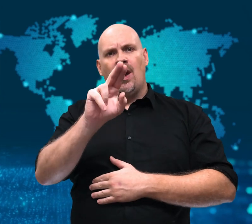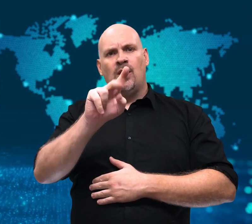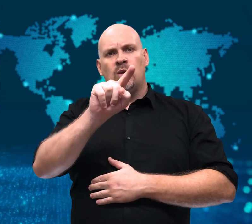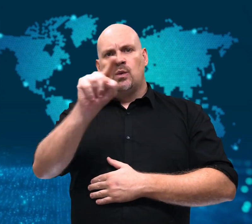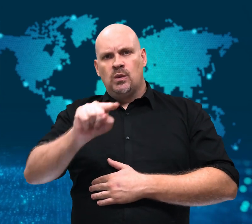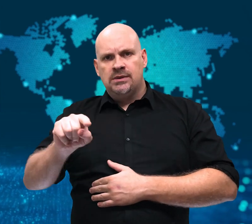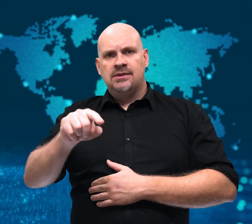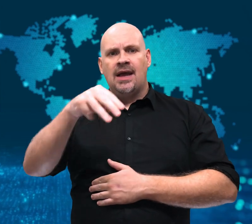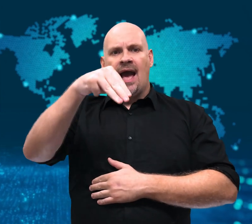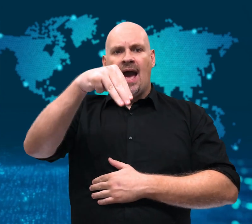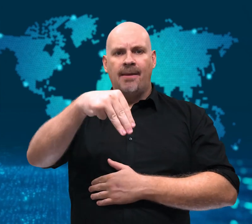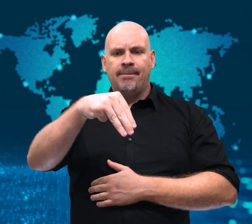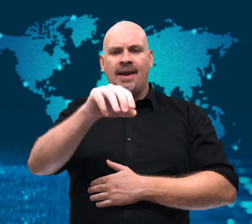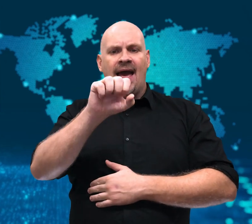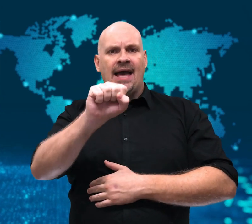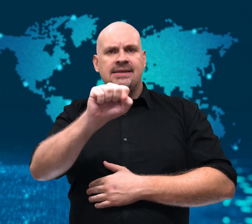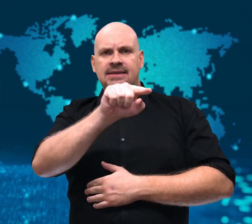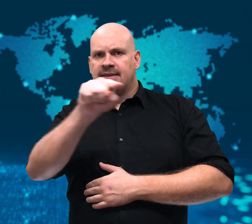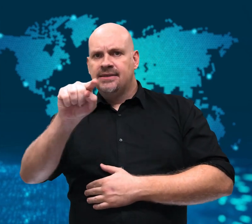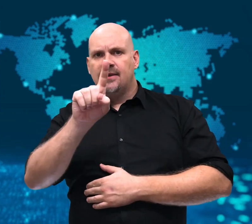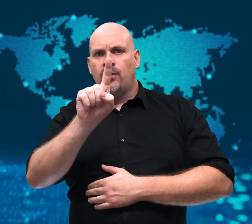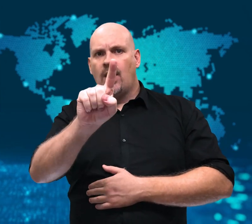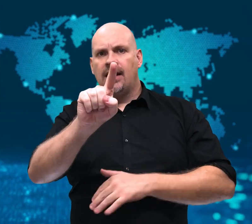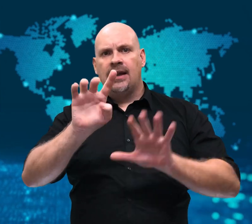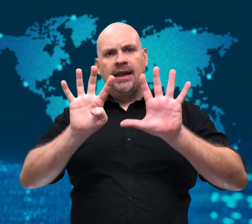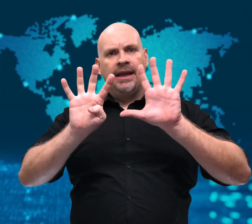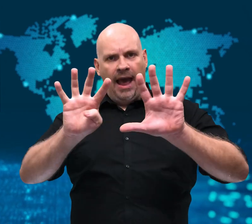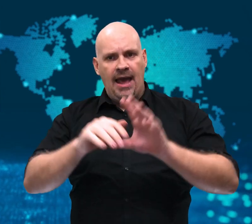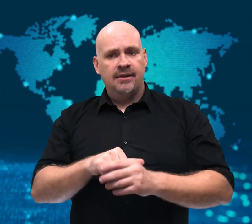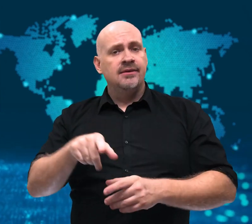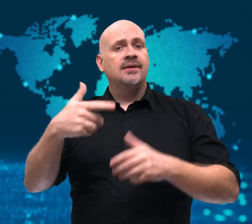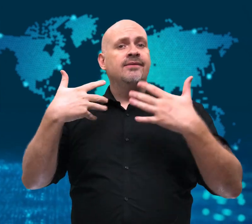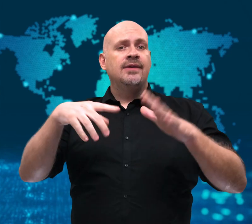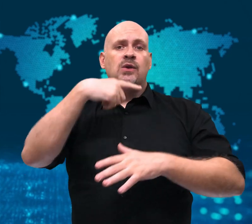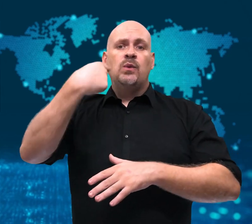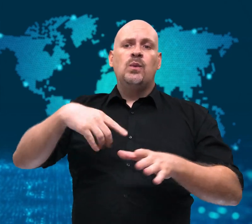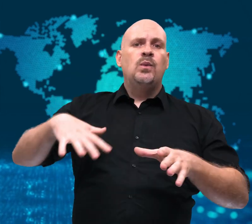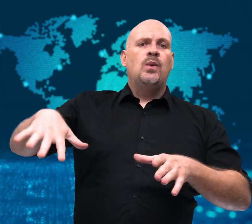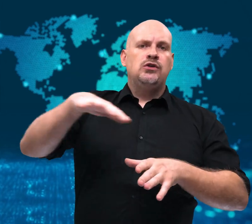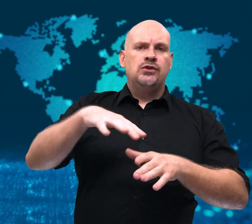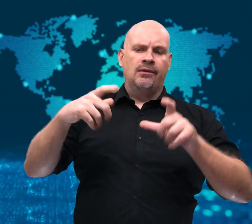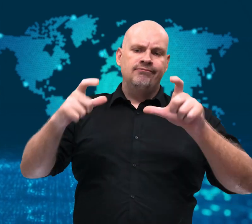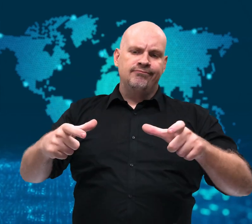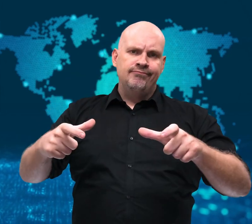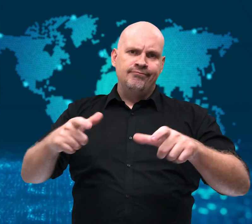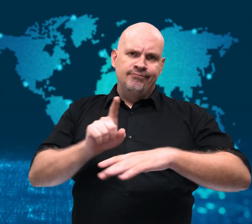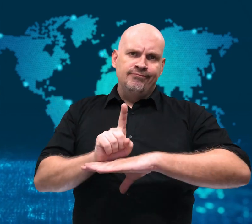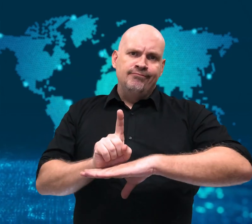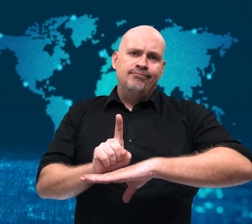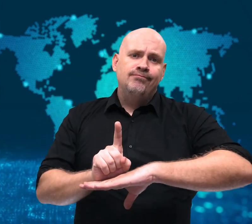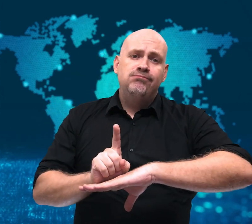lifted off from a Russian space launch facility and arrived at